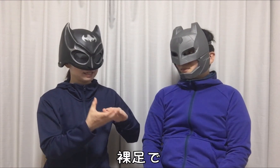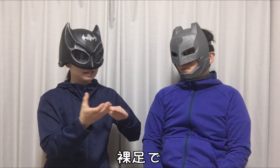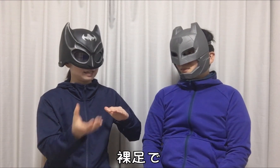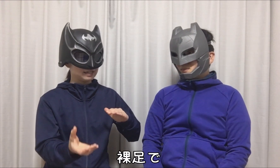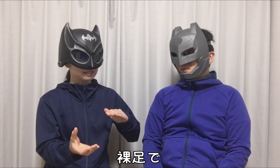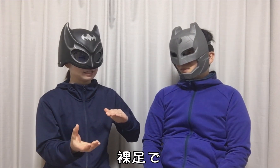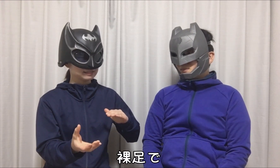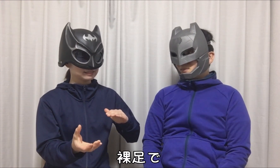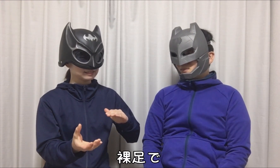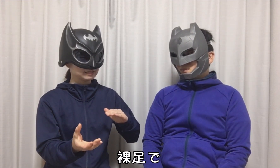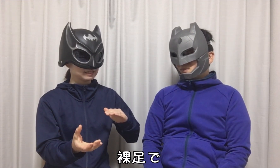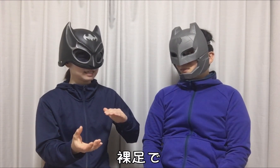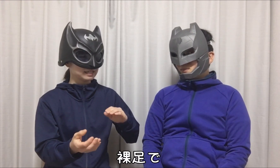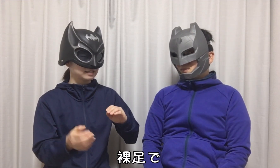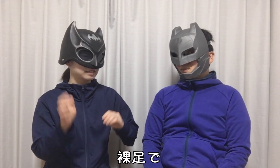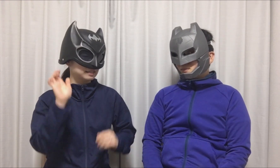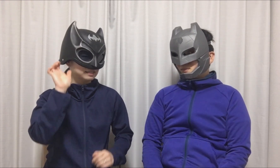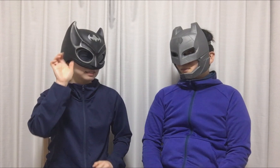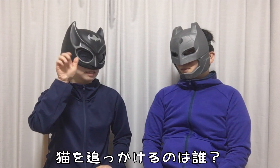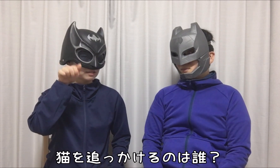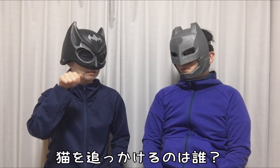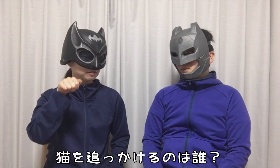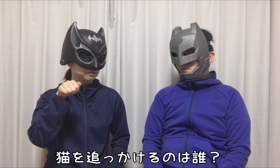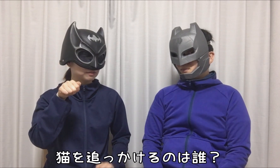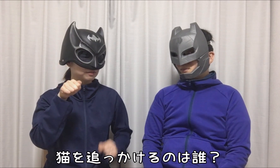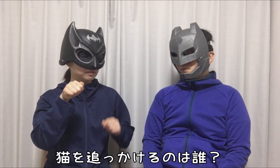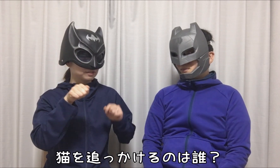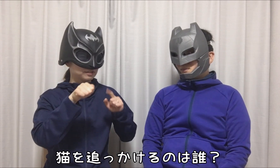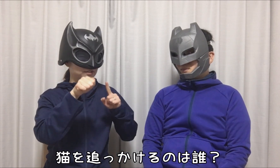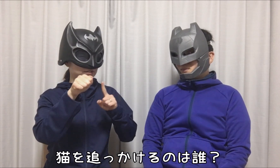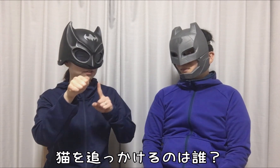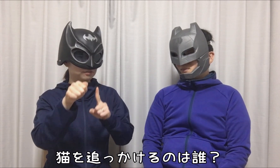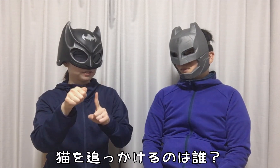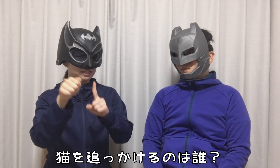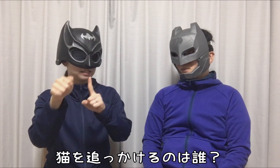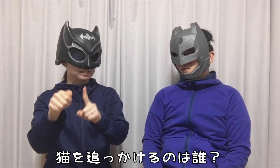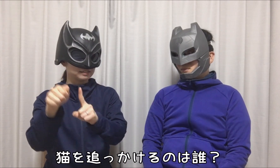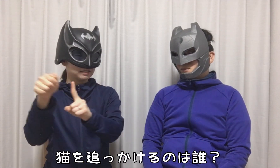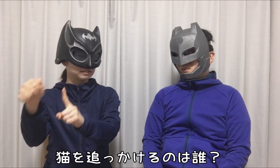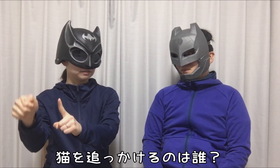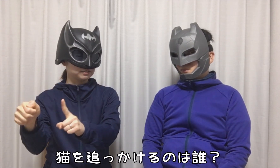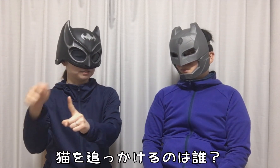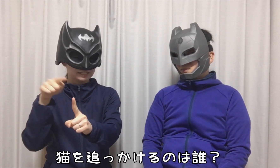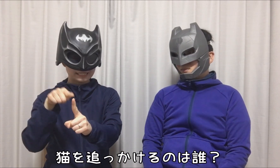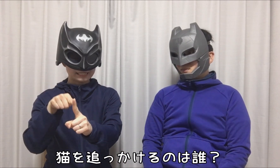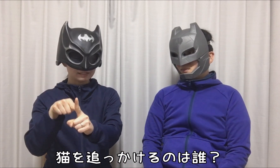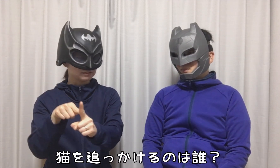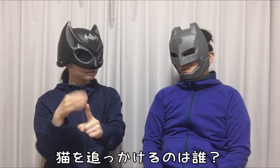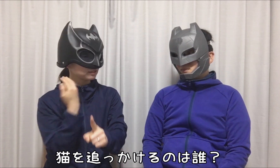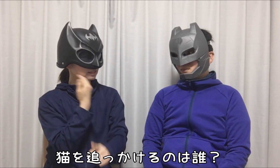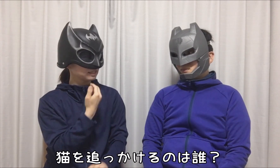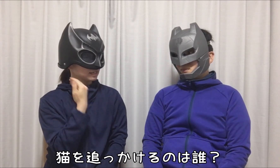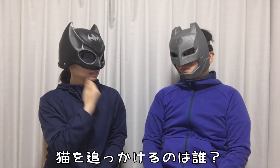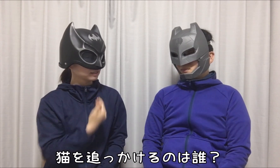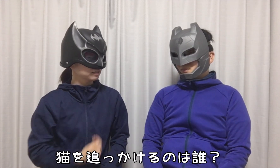Who chases cats barefoot?